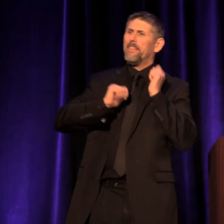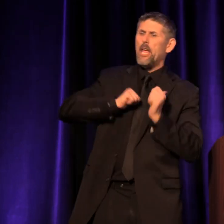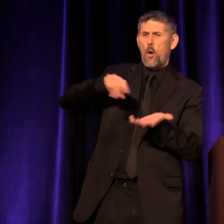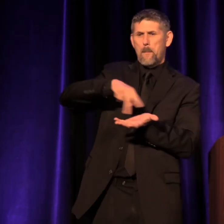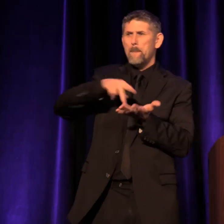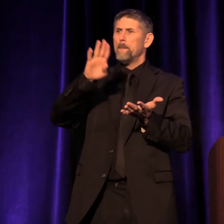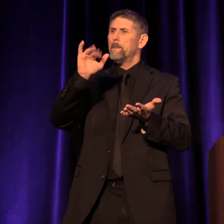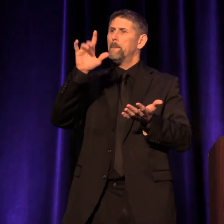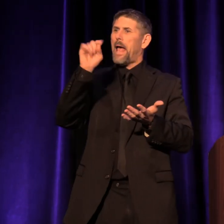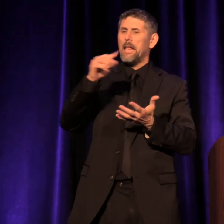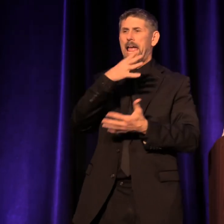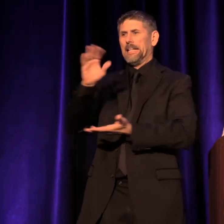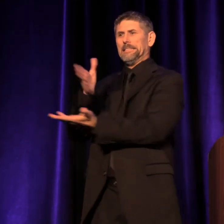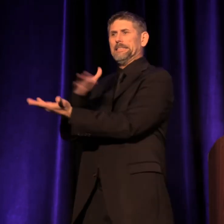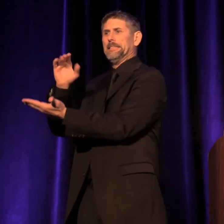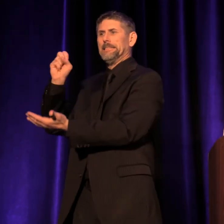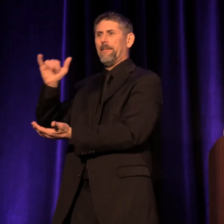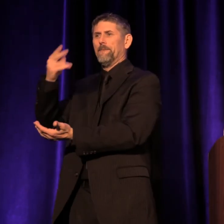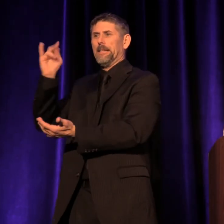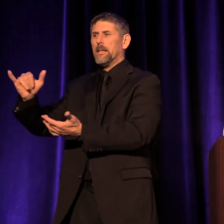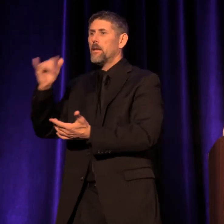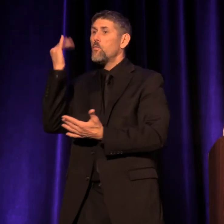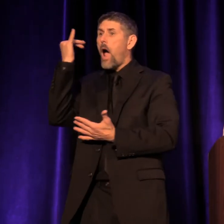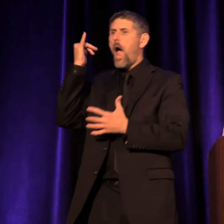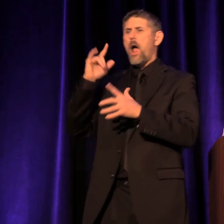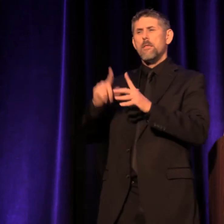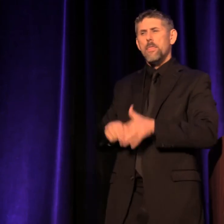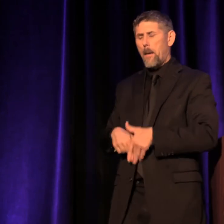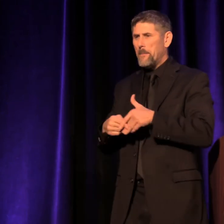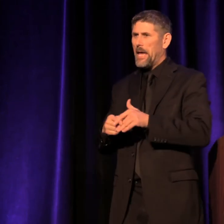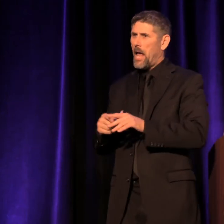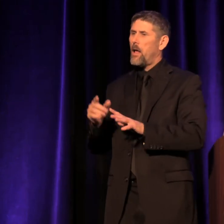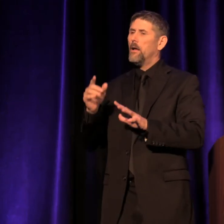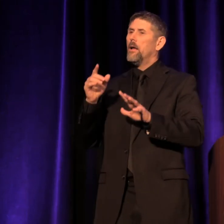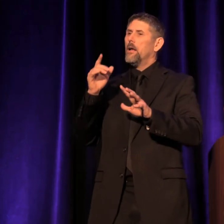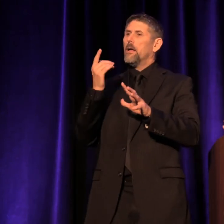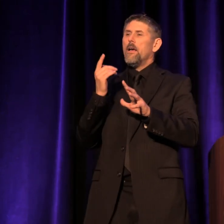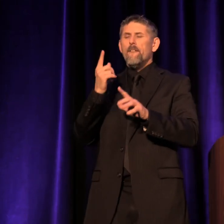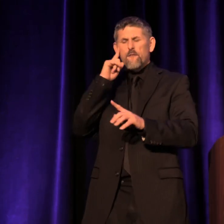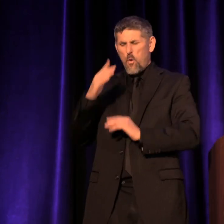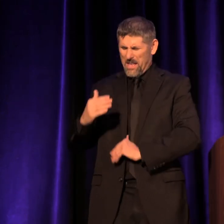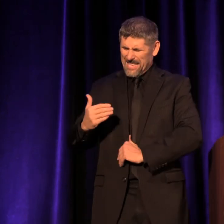was that from the very beginning the work for even the youngest children